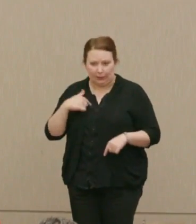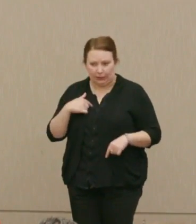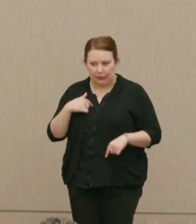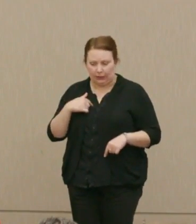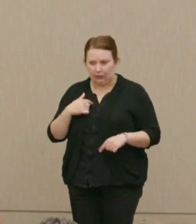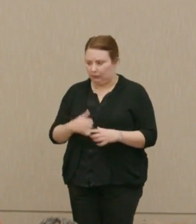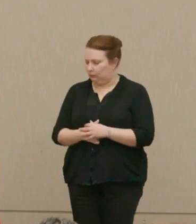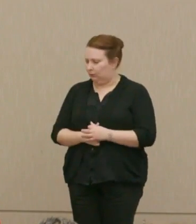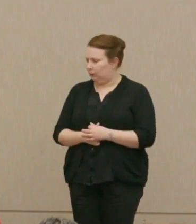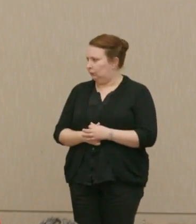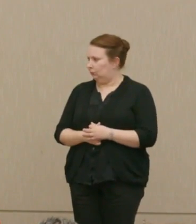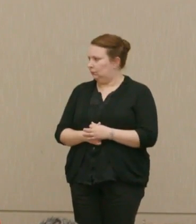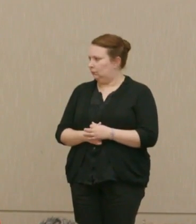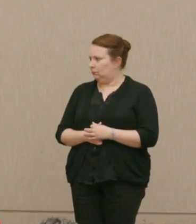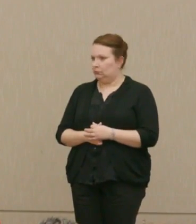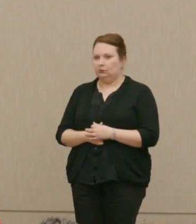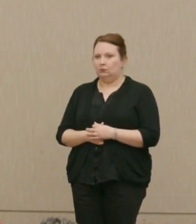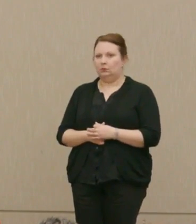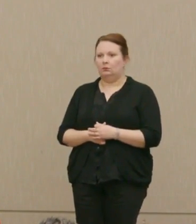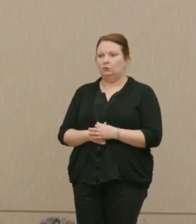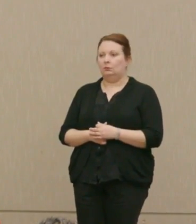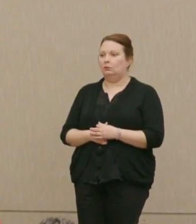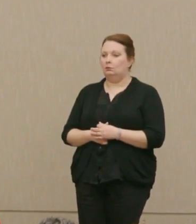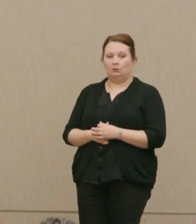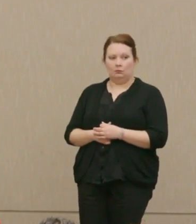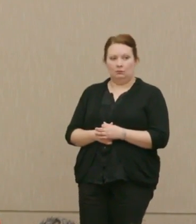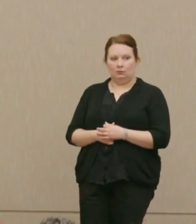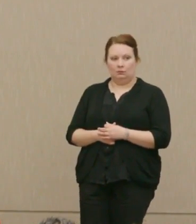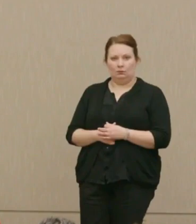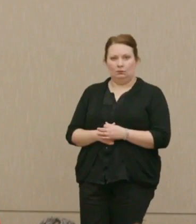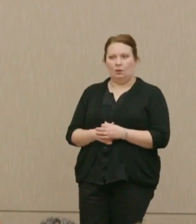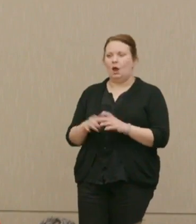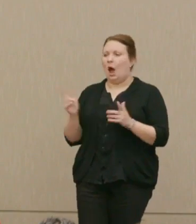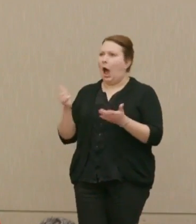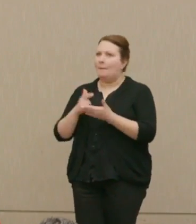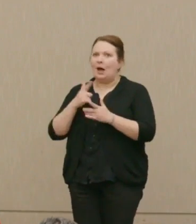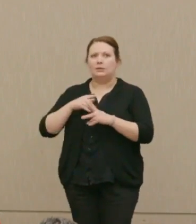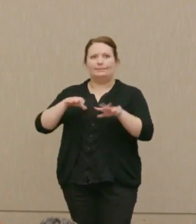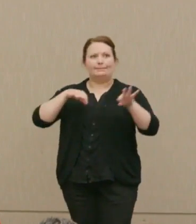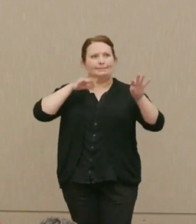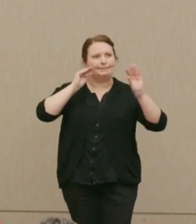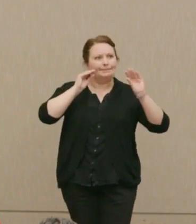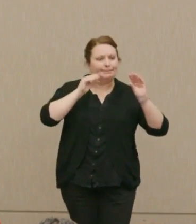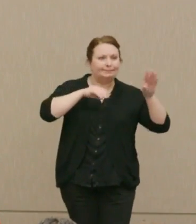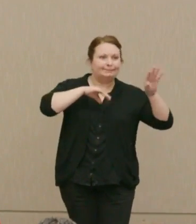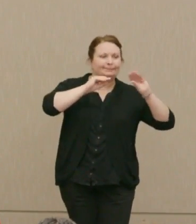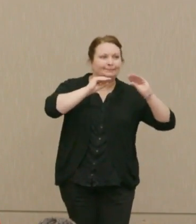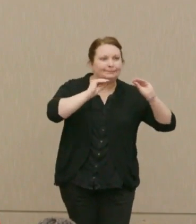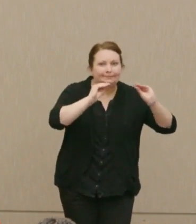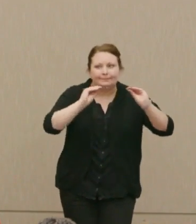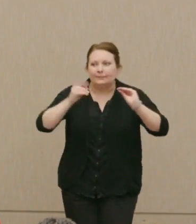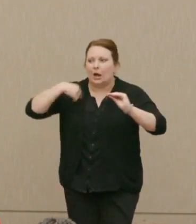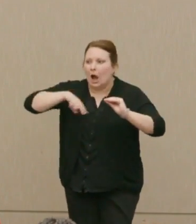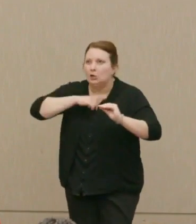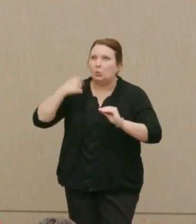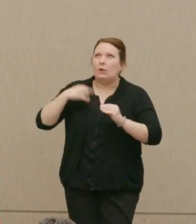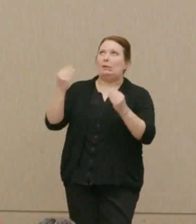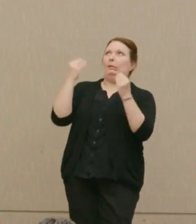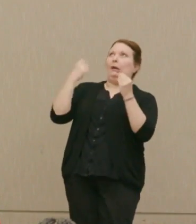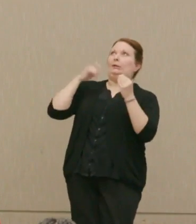Dr. Alexander: ... to opening our eyes to things we citizens surely needed to know.